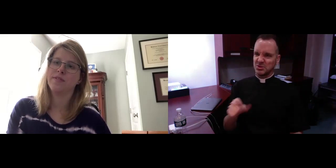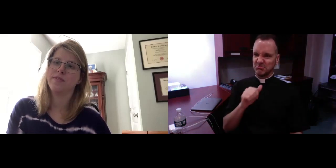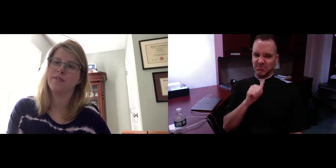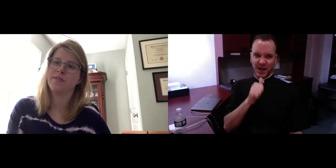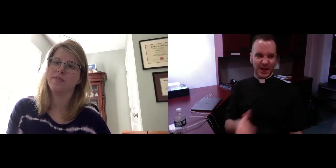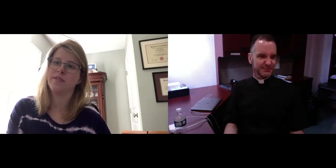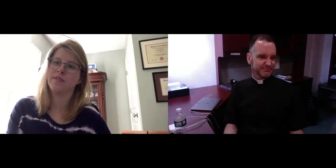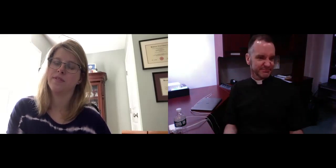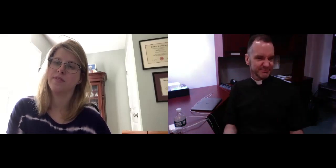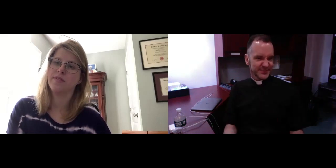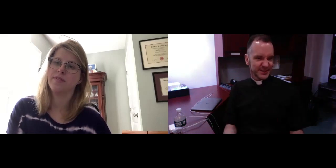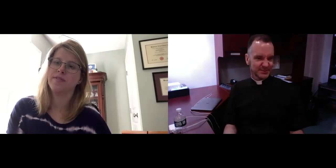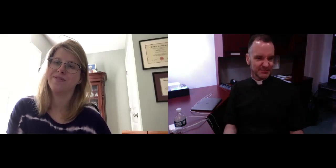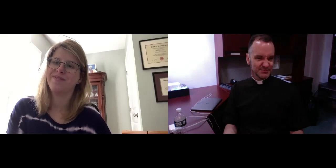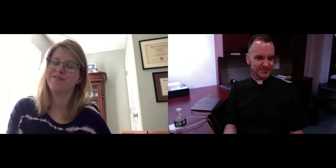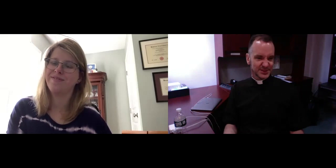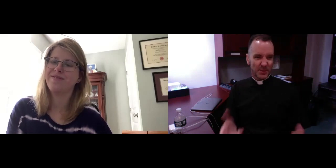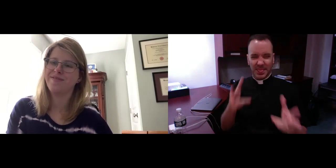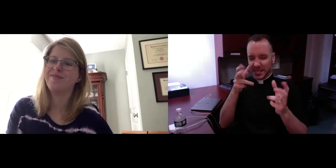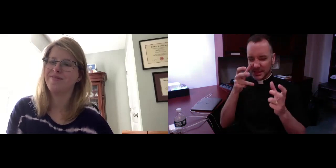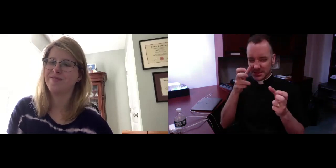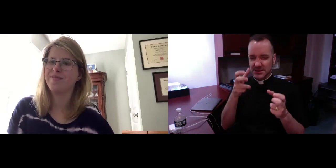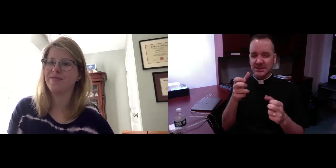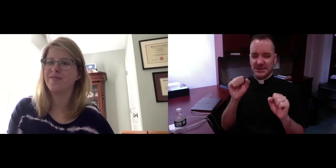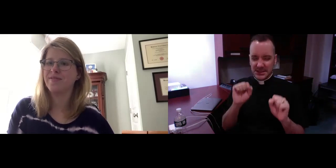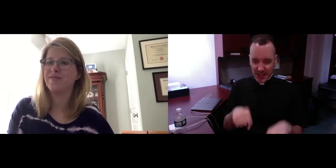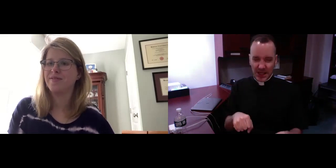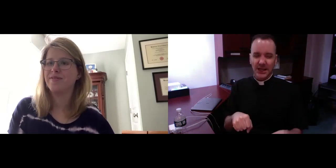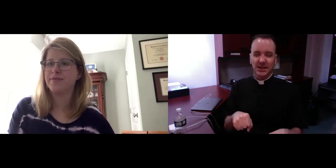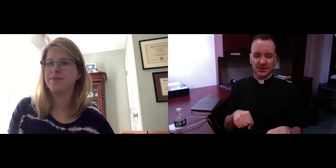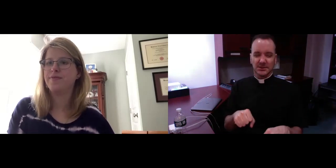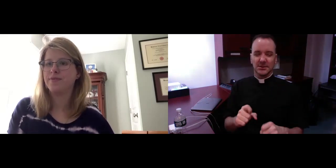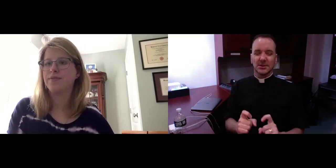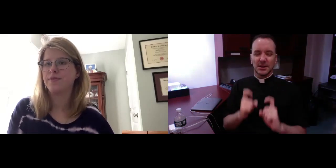spend that time with each other. And when they don't do that, then it makes people